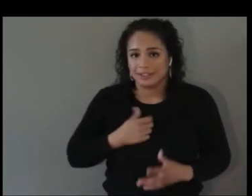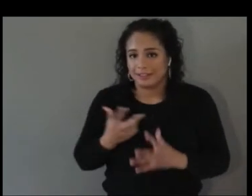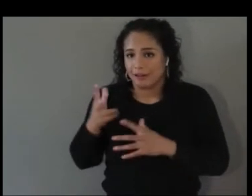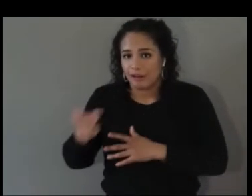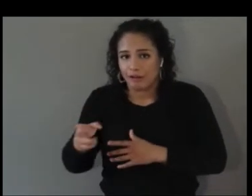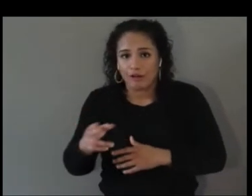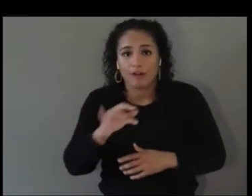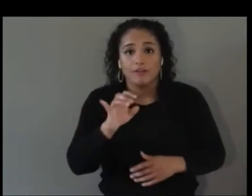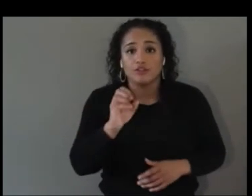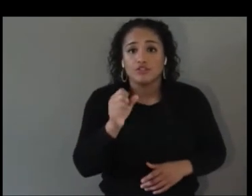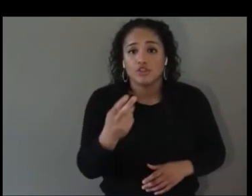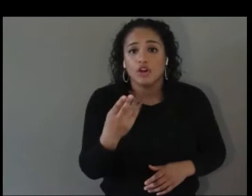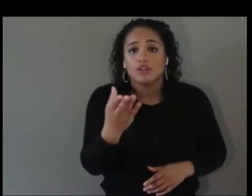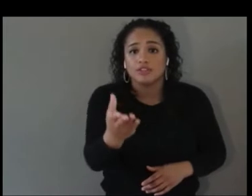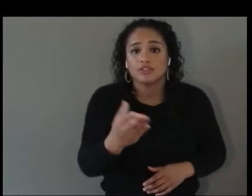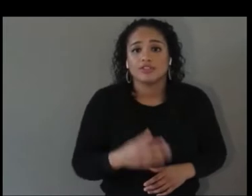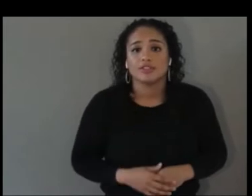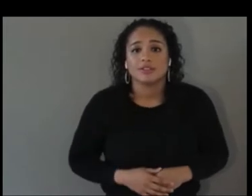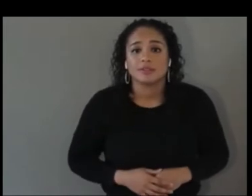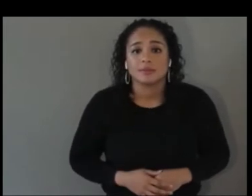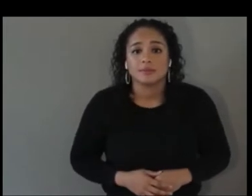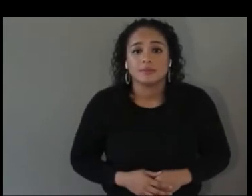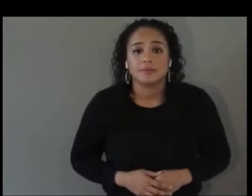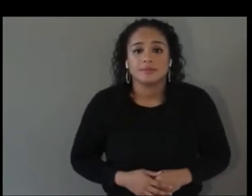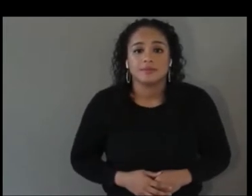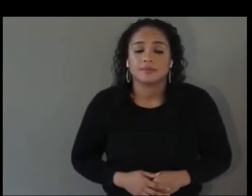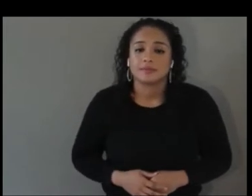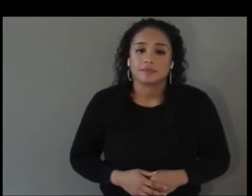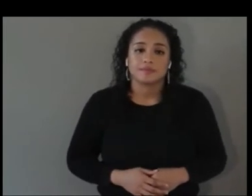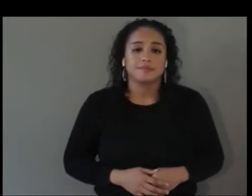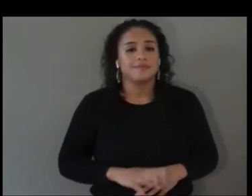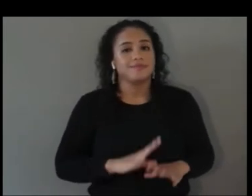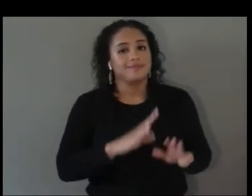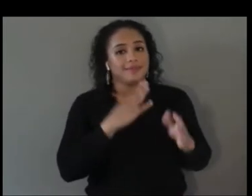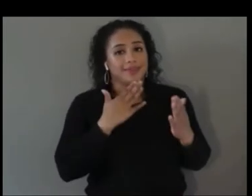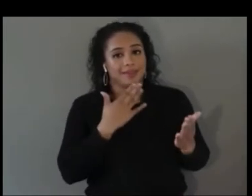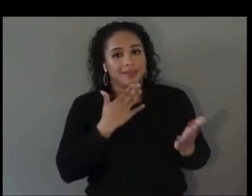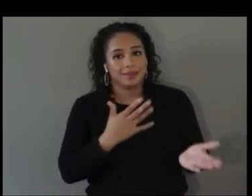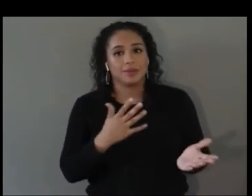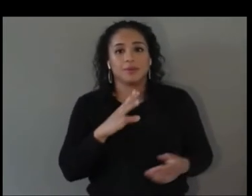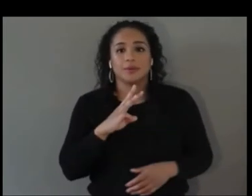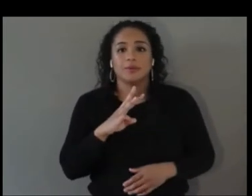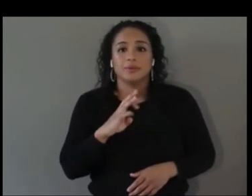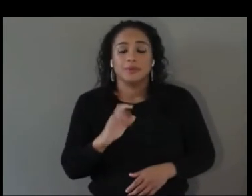Thank you. Well, you know, I wish Neil wasn't just the moderator but a panelist